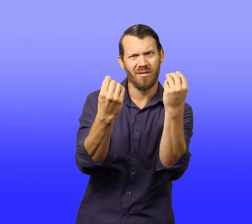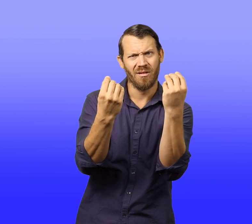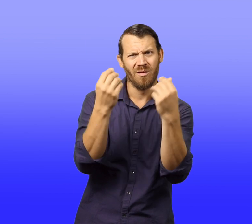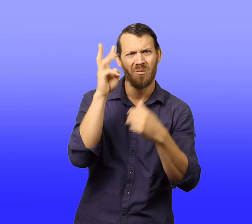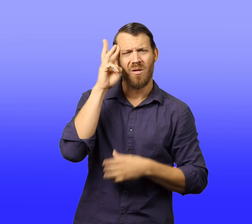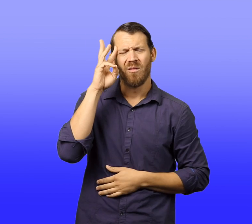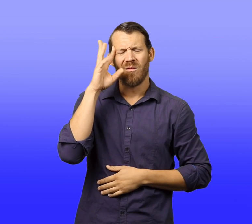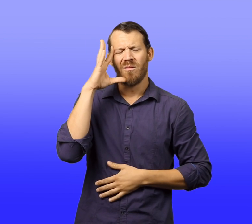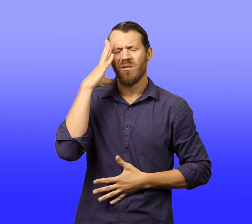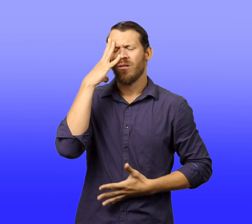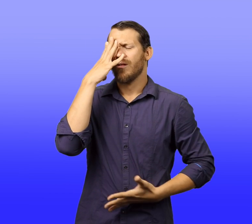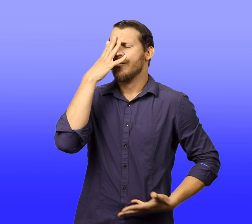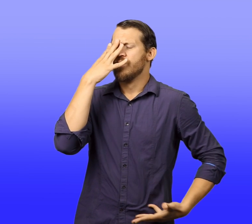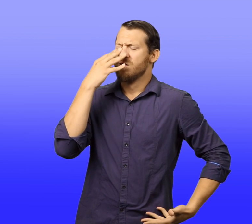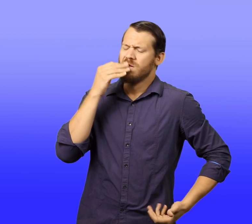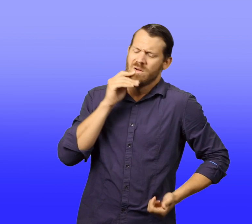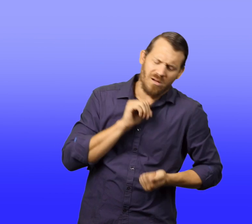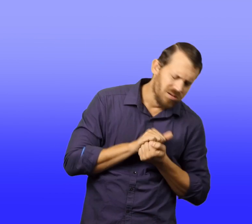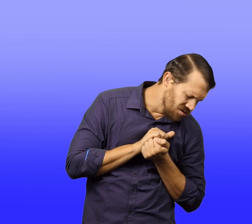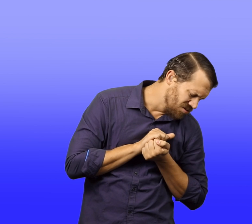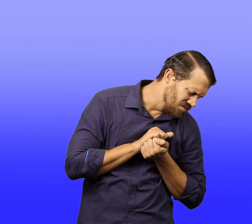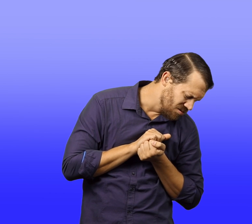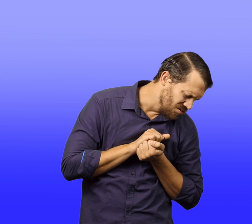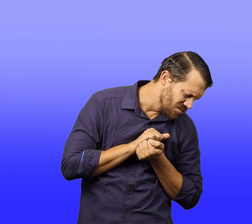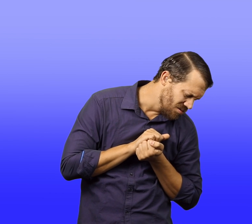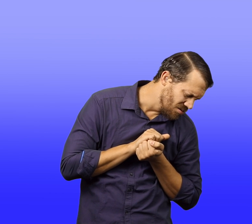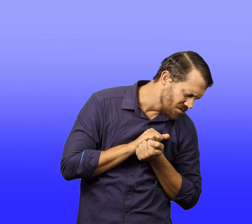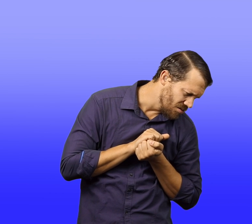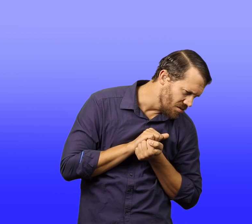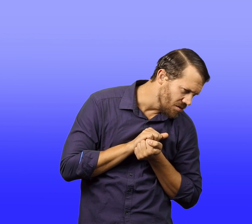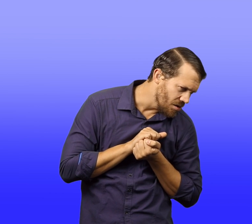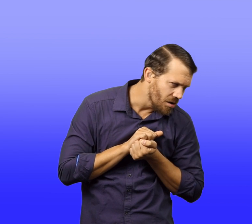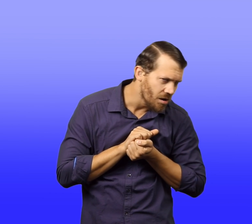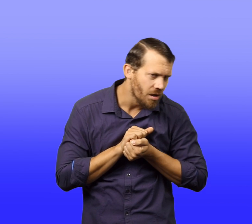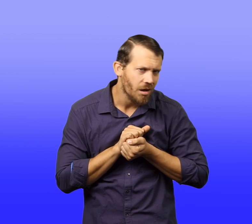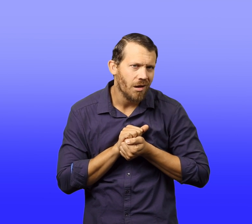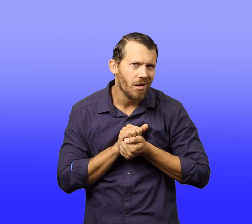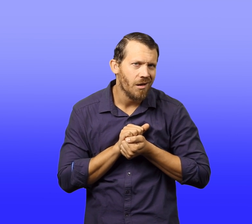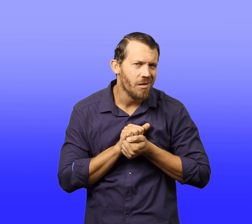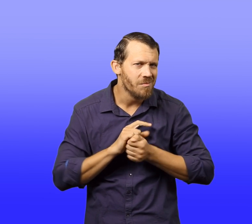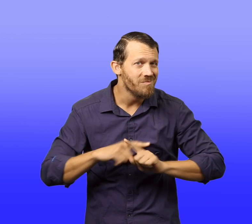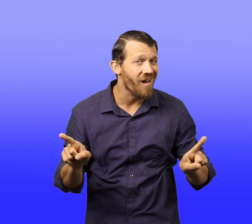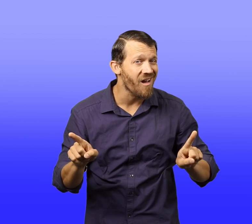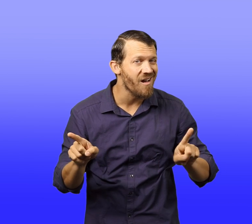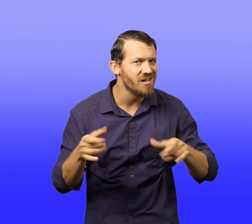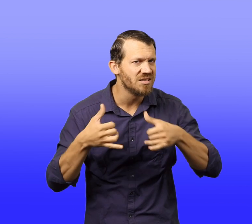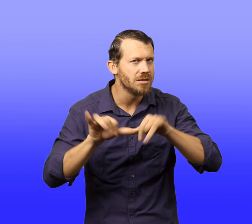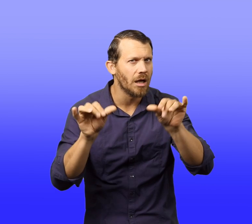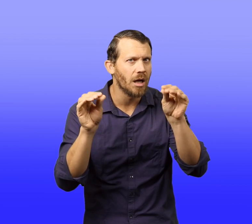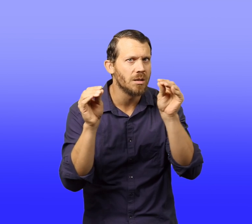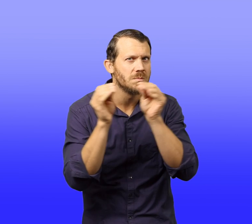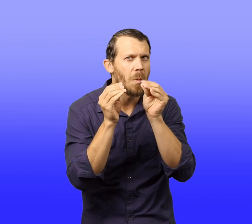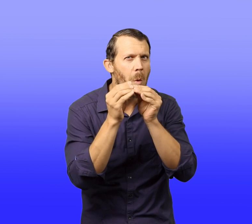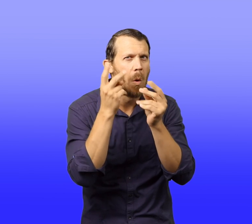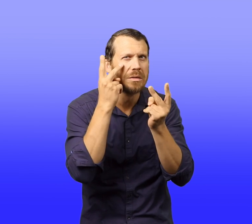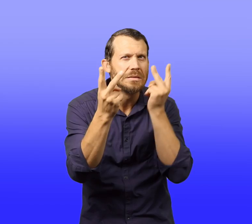Walter stared at the flashing yellow sign then crawled back beneath his sheets. But then there was more to see.